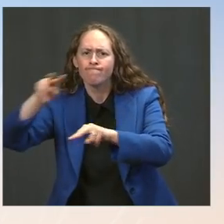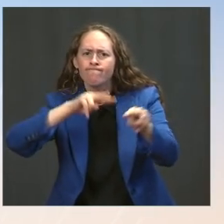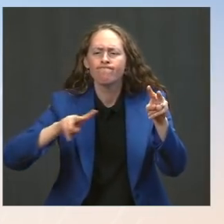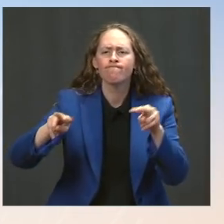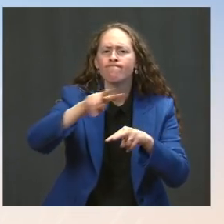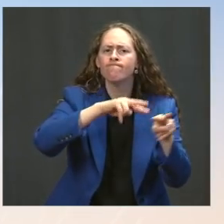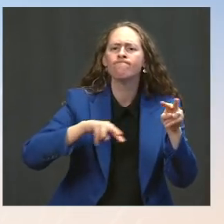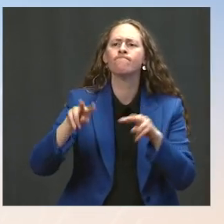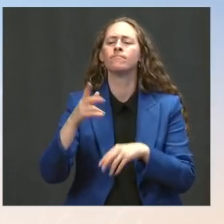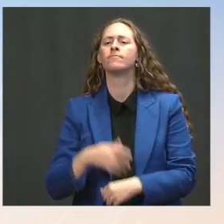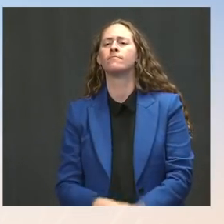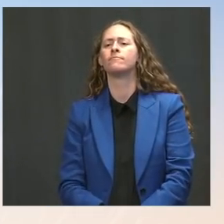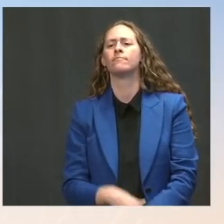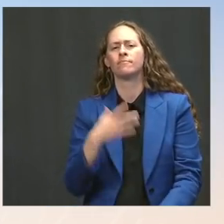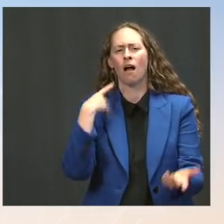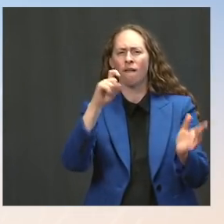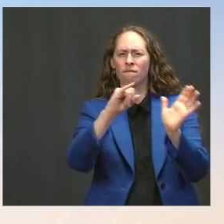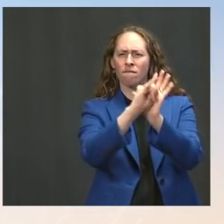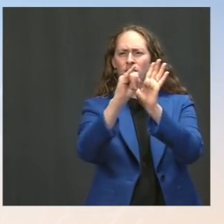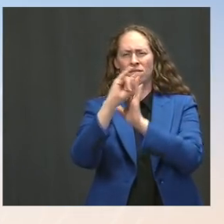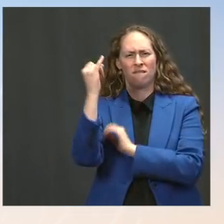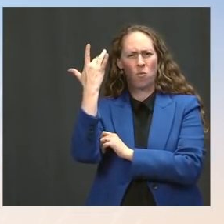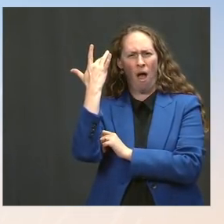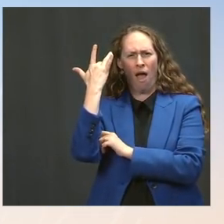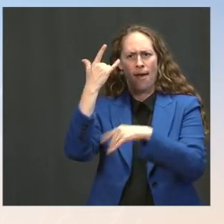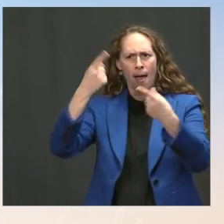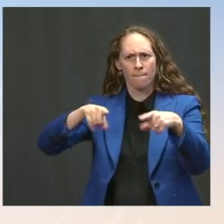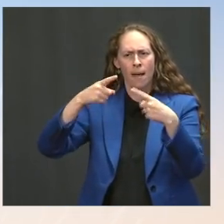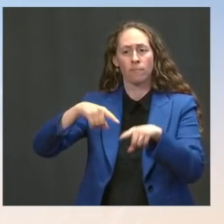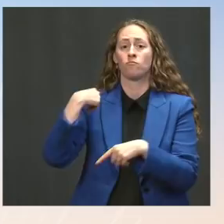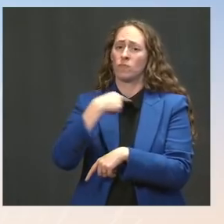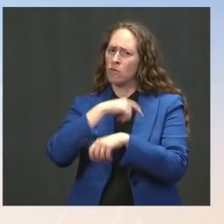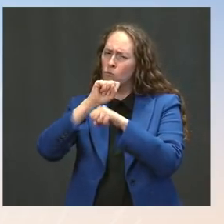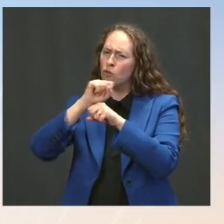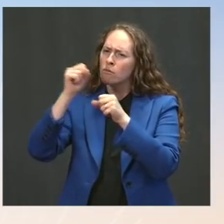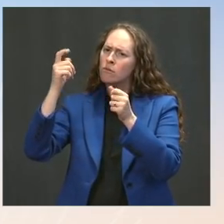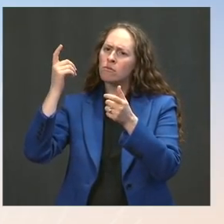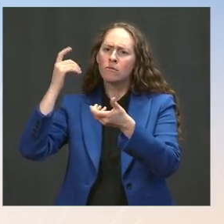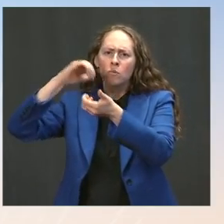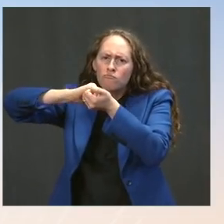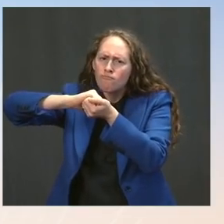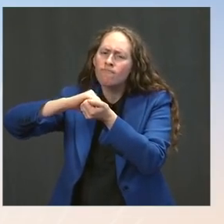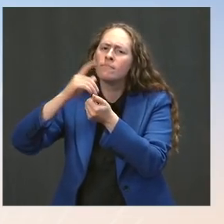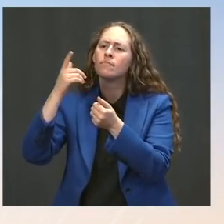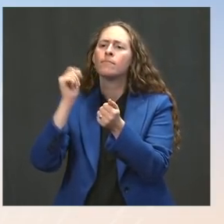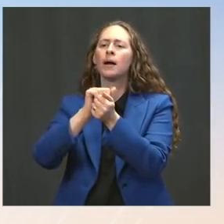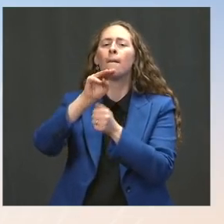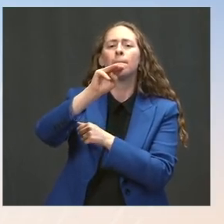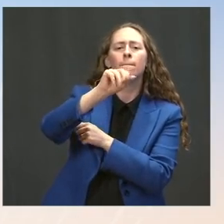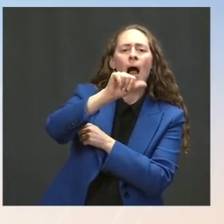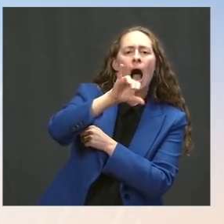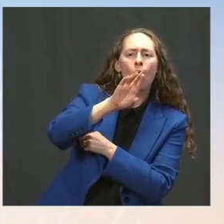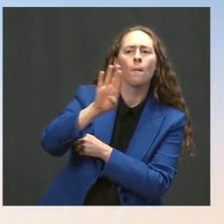but working in close partnership with the mayor and police -- local police to bring crime down in our city. Go ahead. The Press: Thanks, Jen. Quick question on tomorrow.